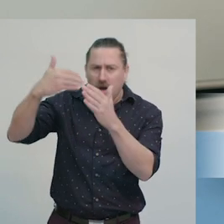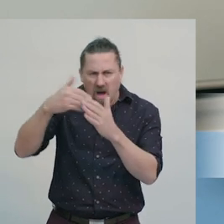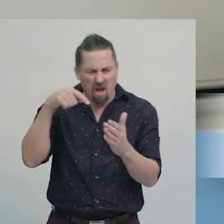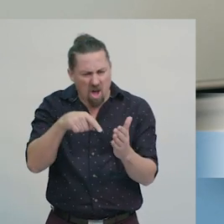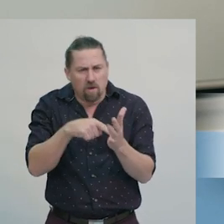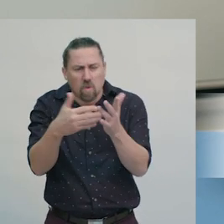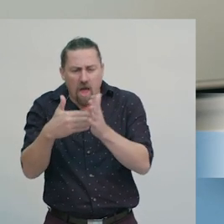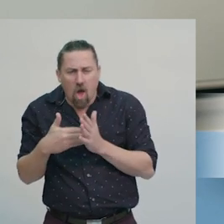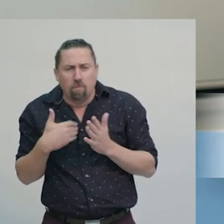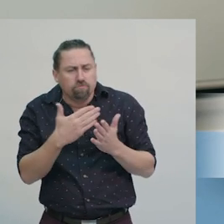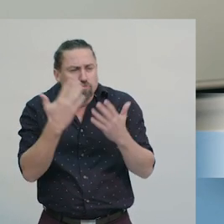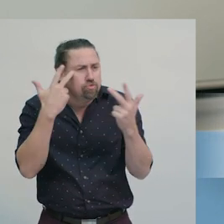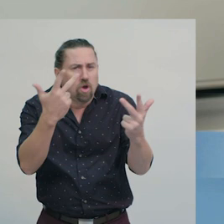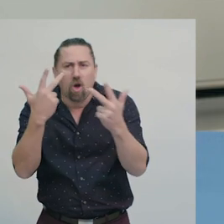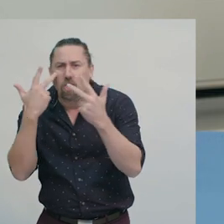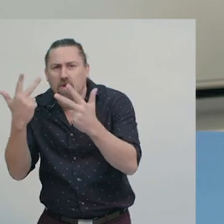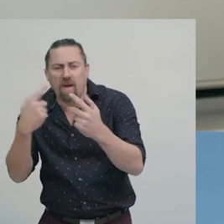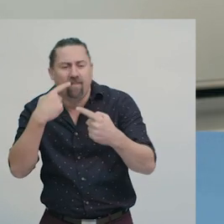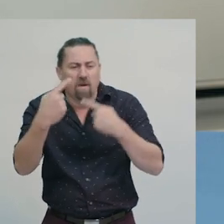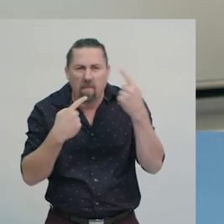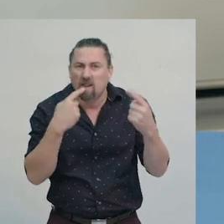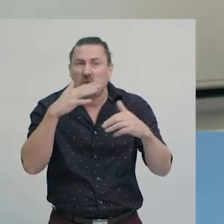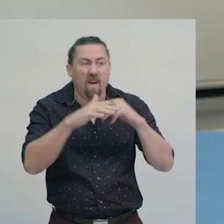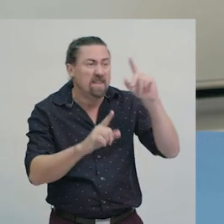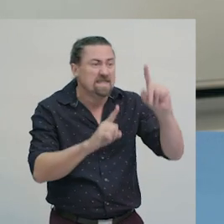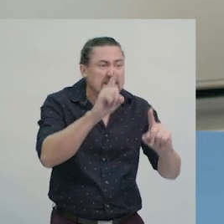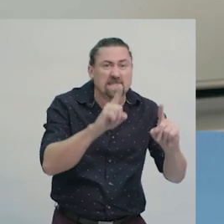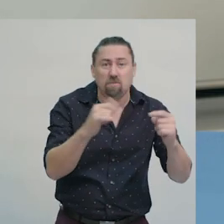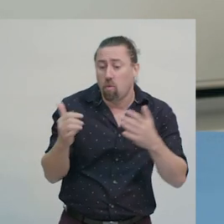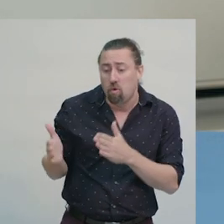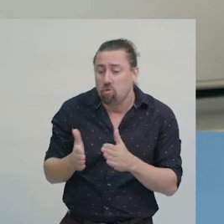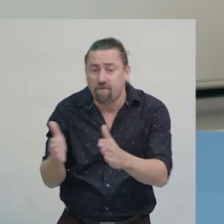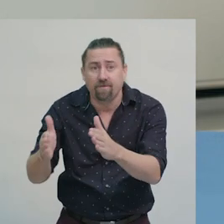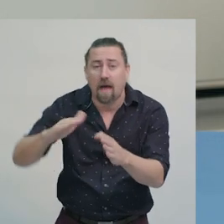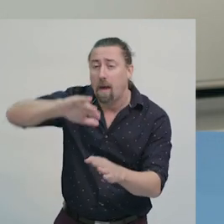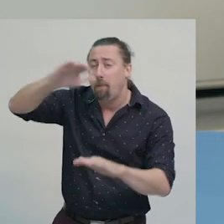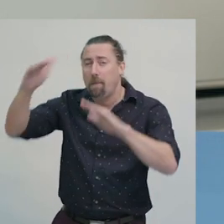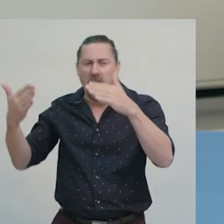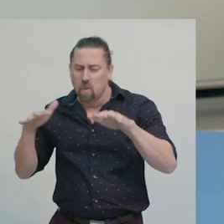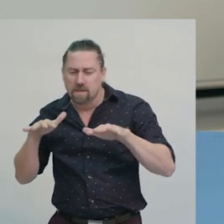about the location of cities, and landscape features like rivers, mountains and deserts.